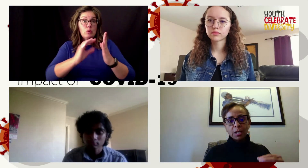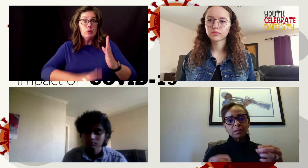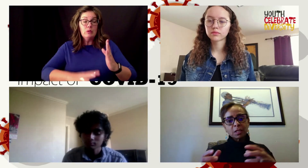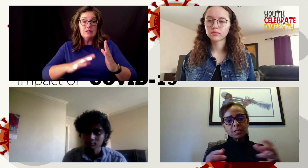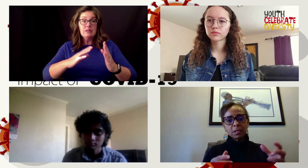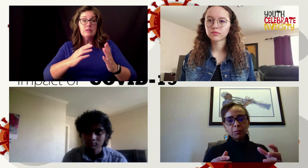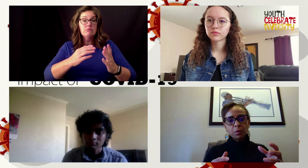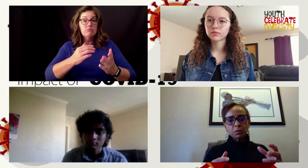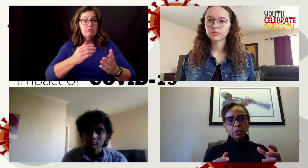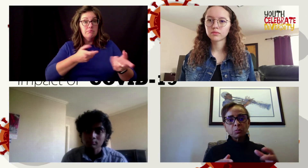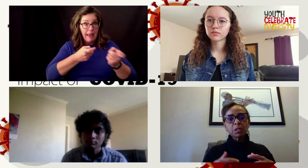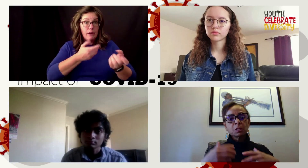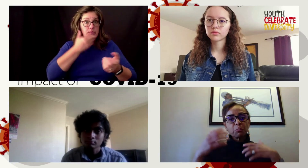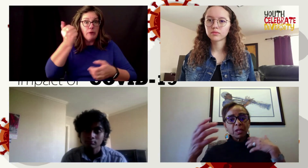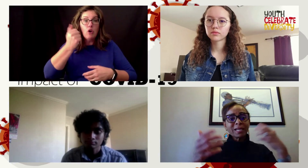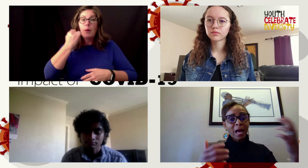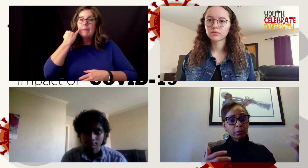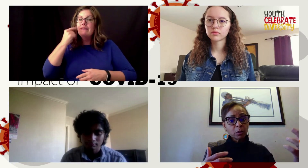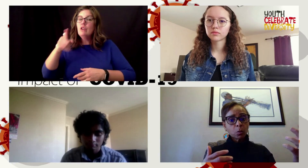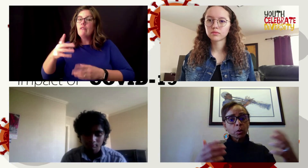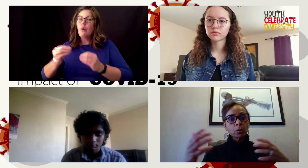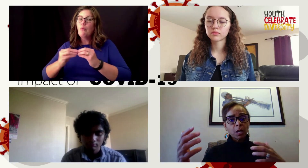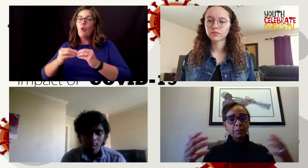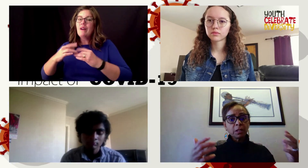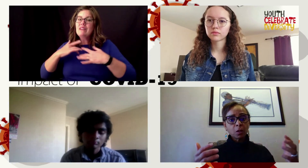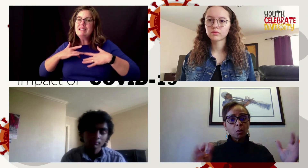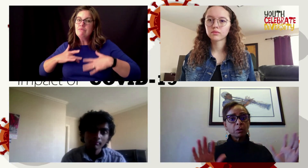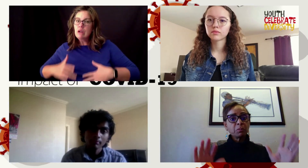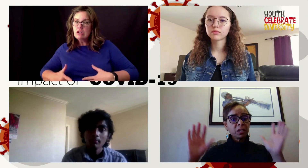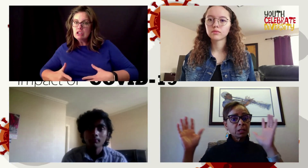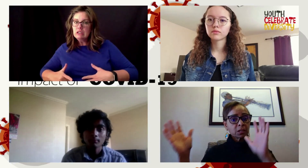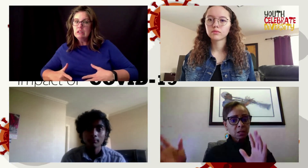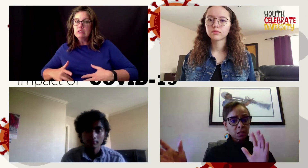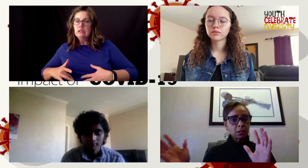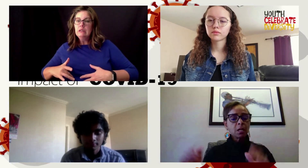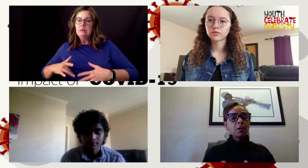it doesn't help you as much because being out in the world coming and going being in the sun